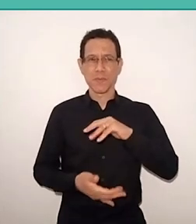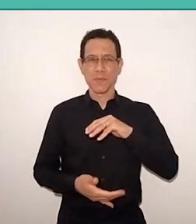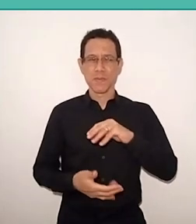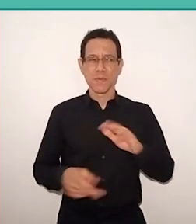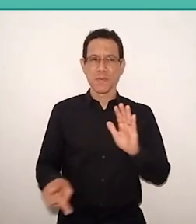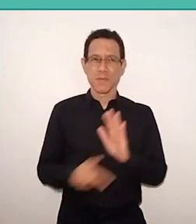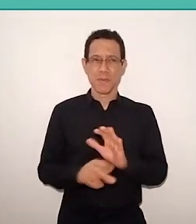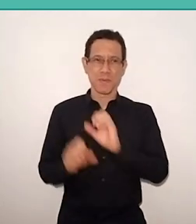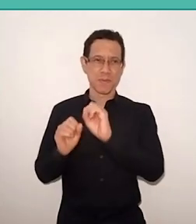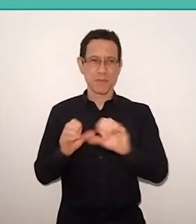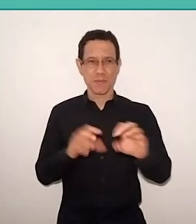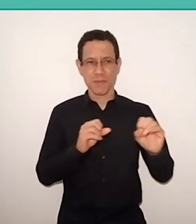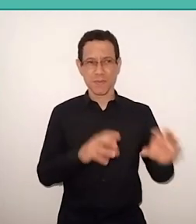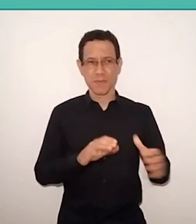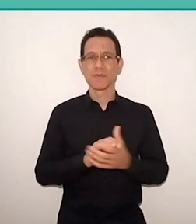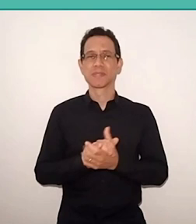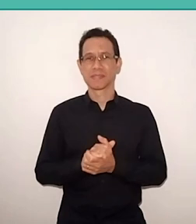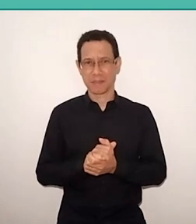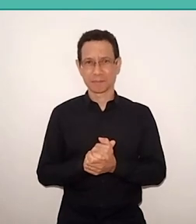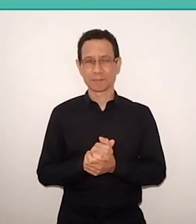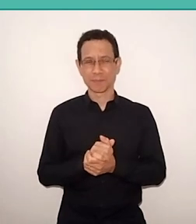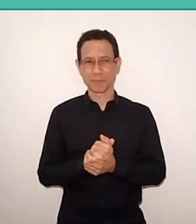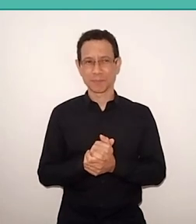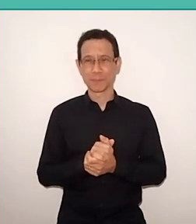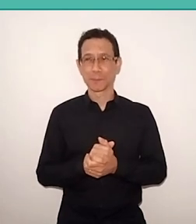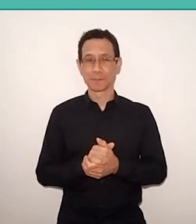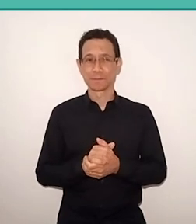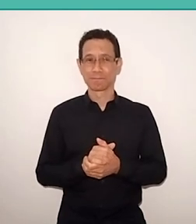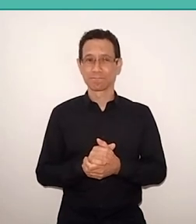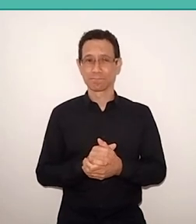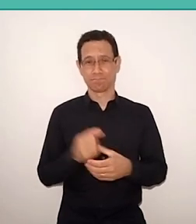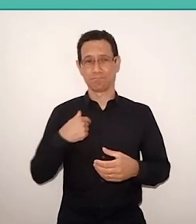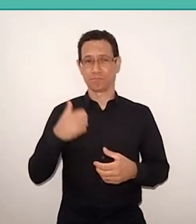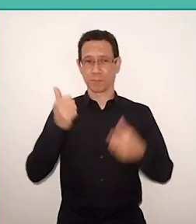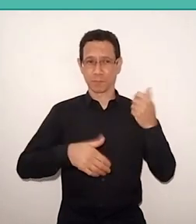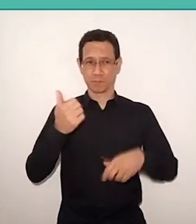I will divide my speech into four parts, four points.